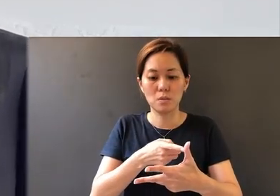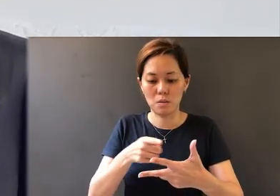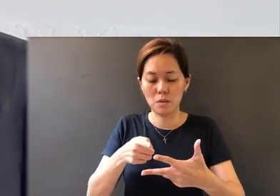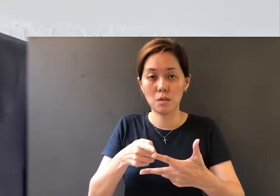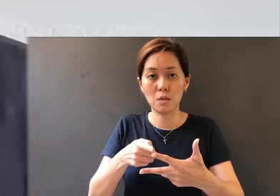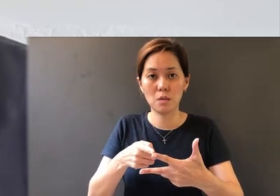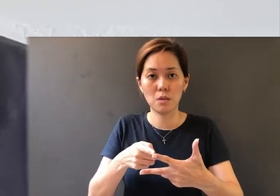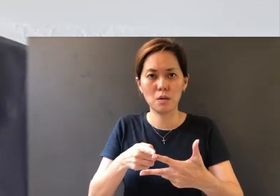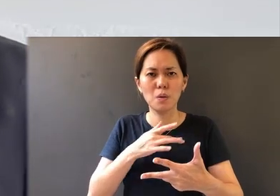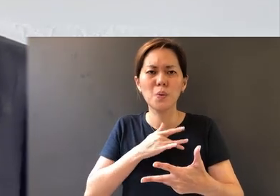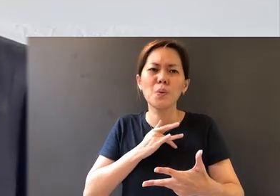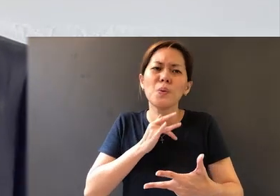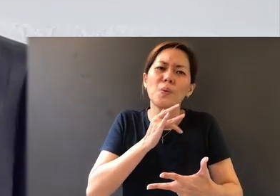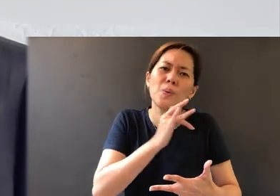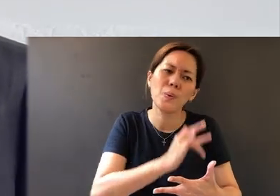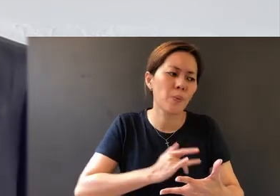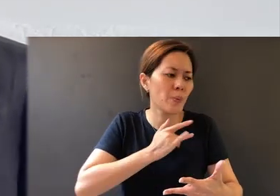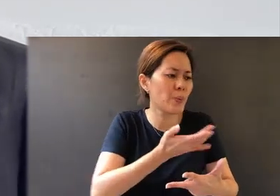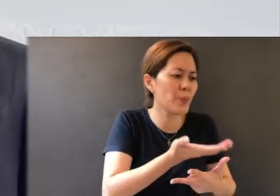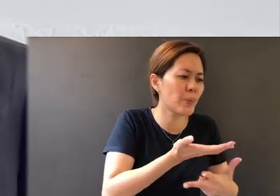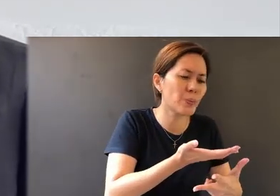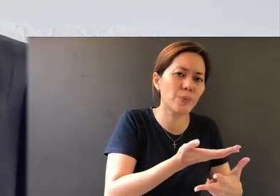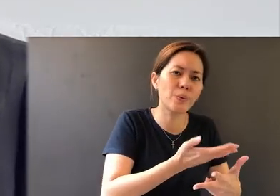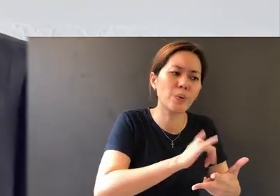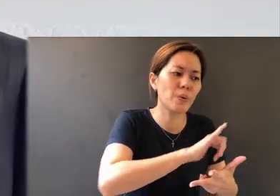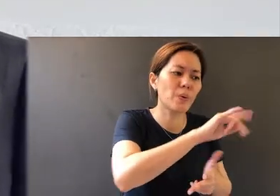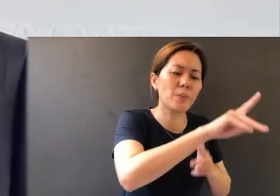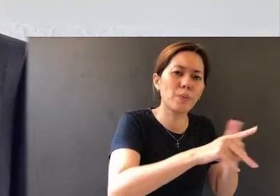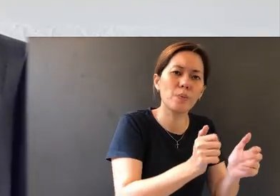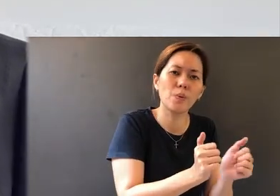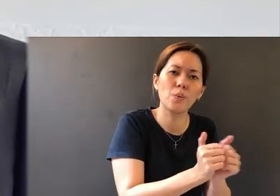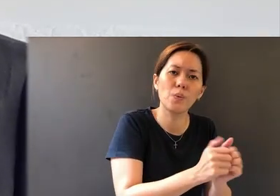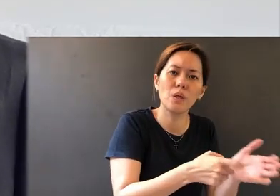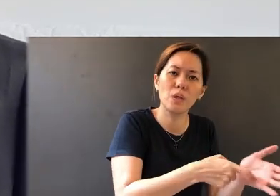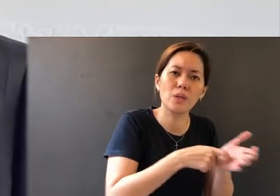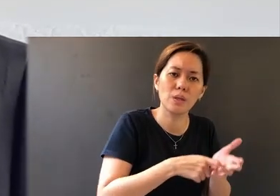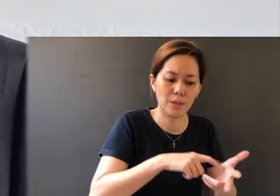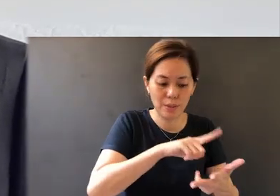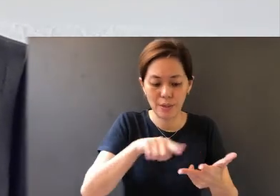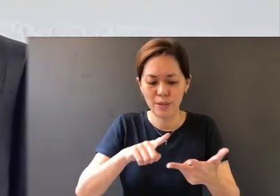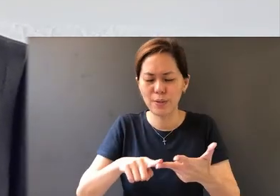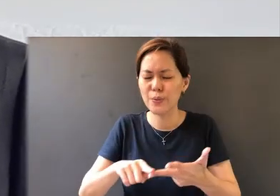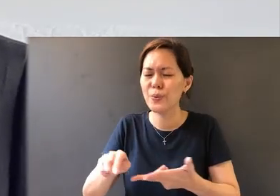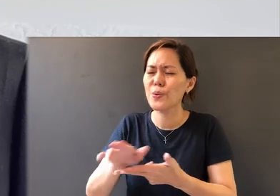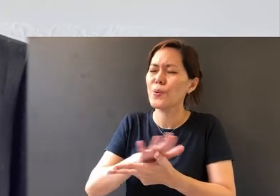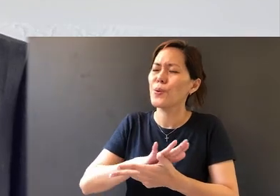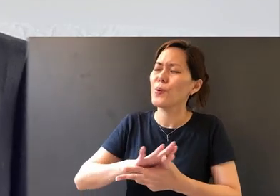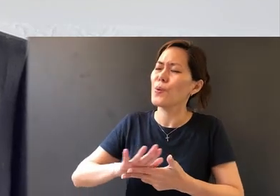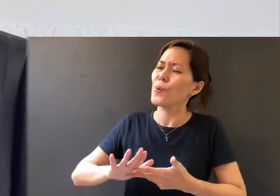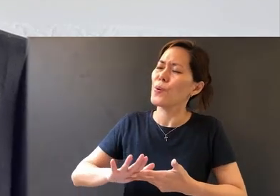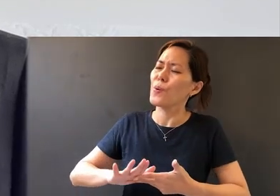a compassion to serve the needy, and a commitment to holiness.